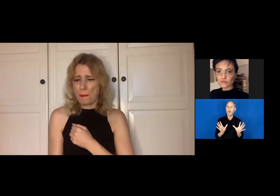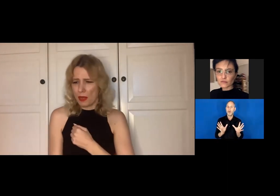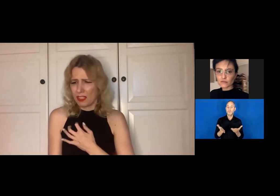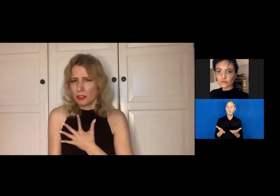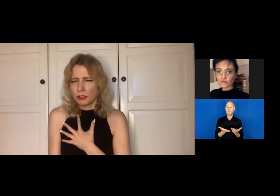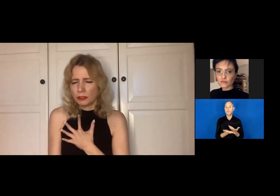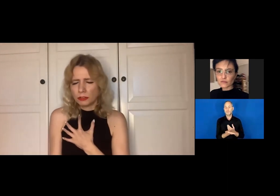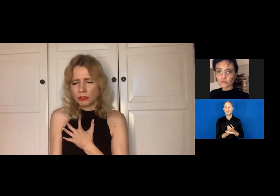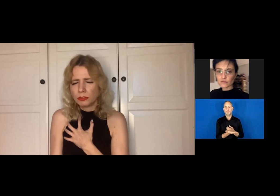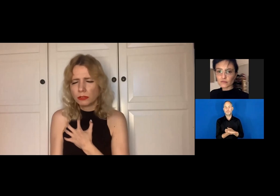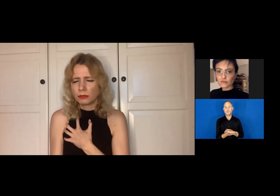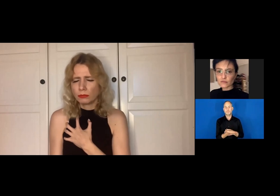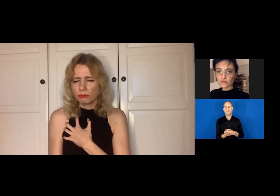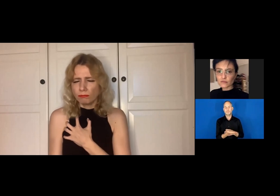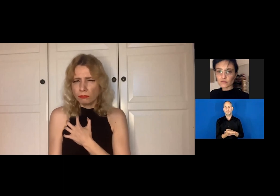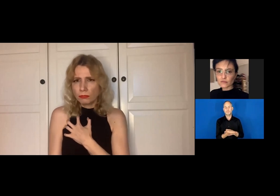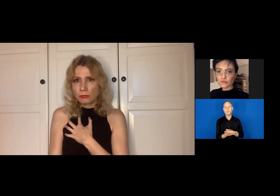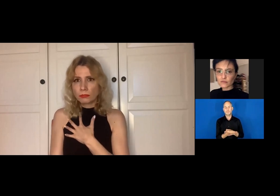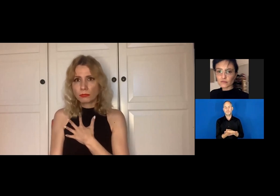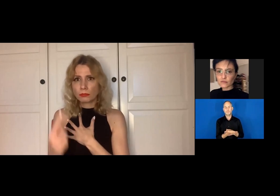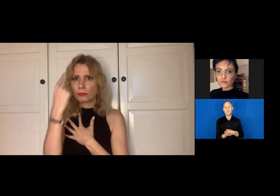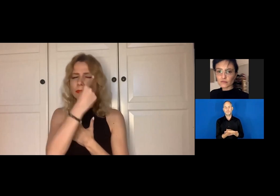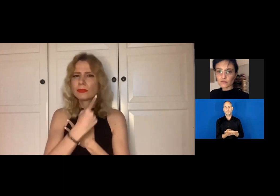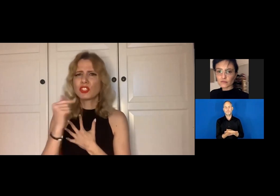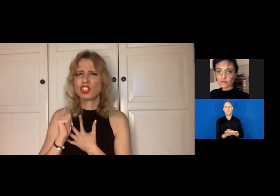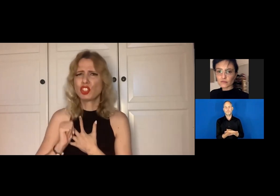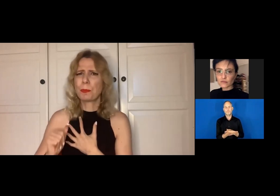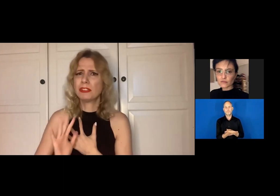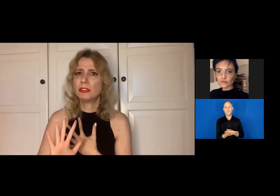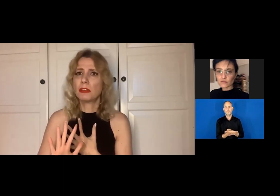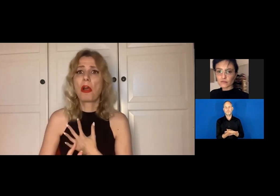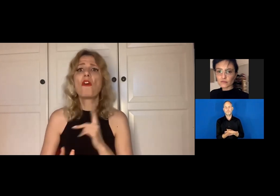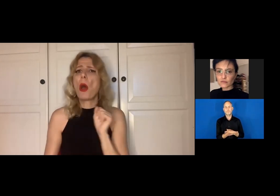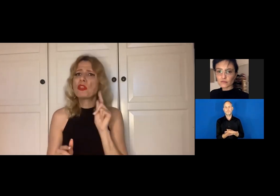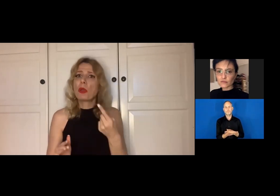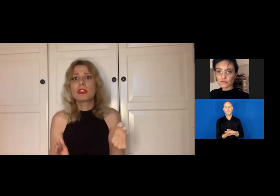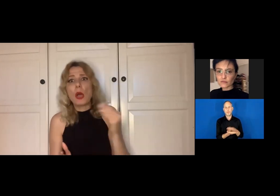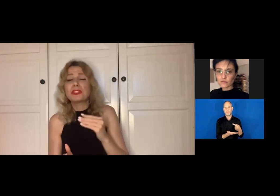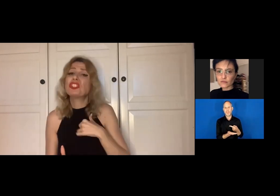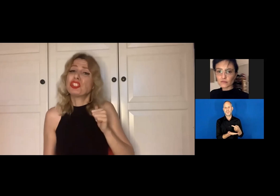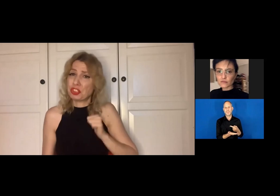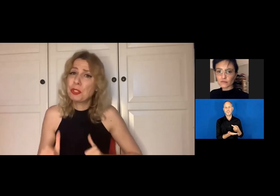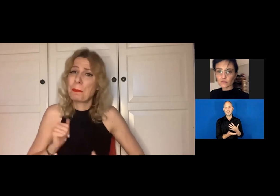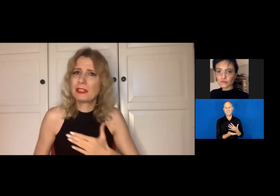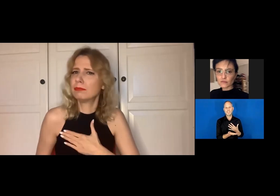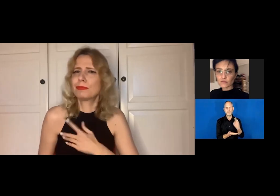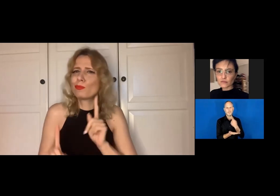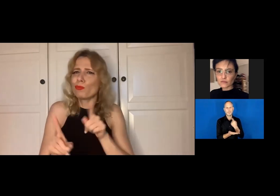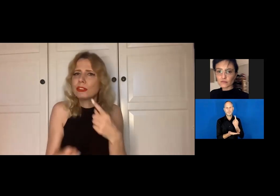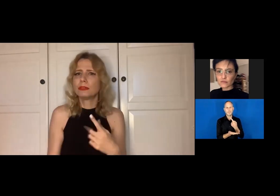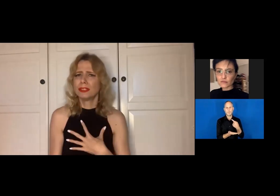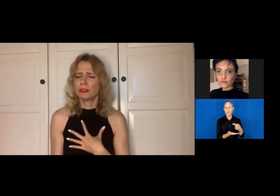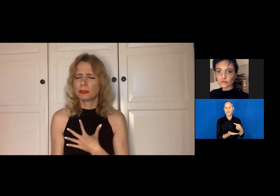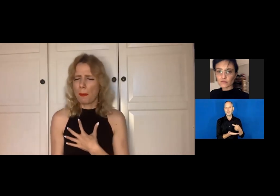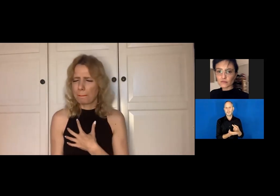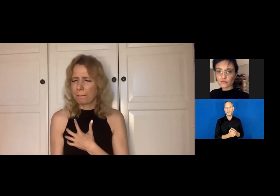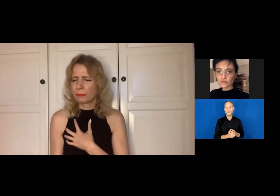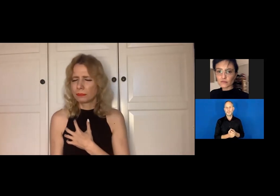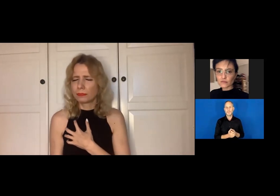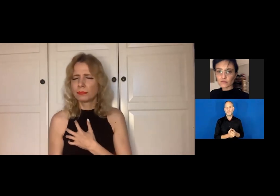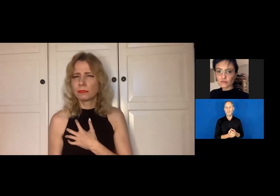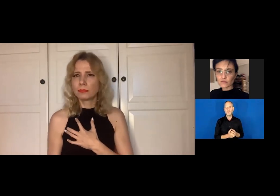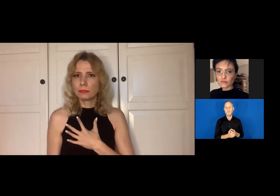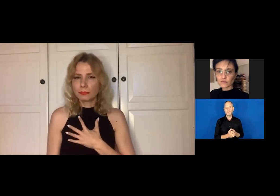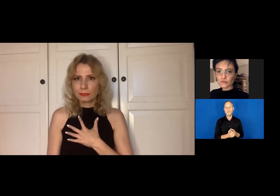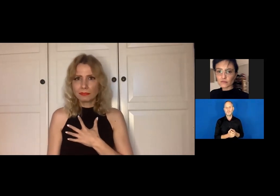You can show what your body and your face looks like when you experience pain. And this for me is a performance.